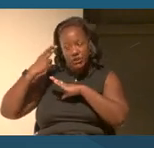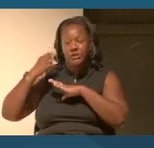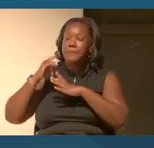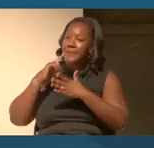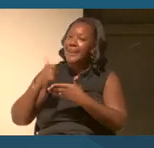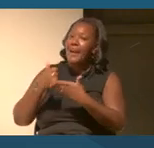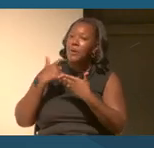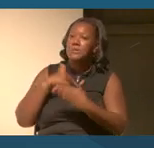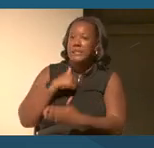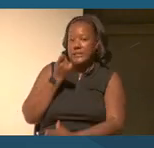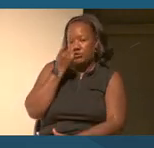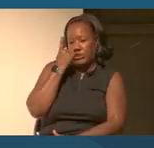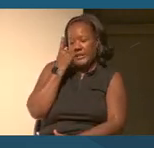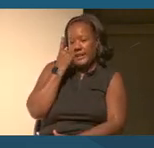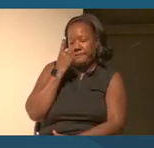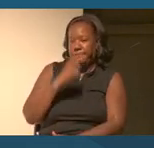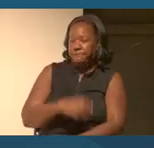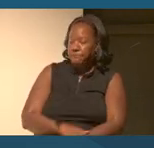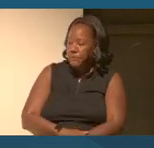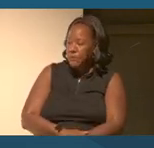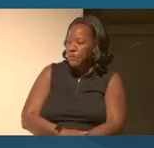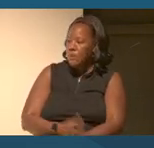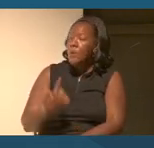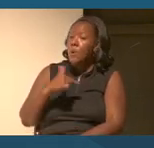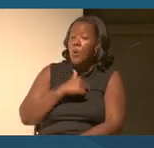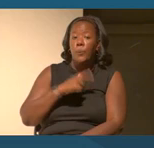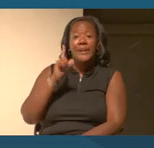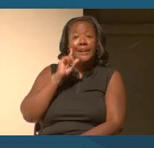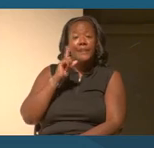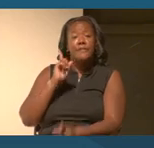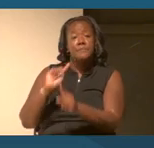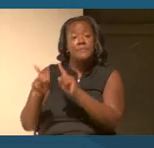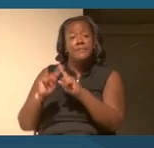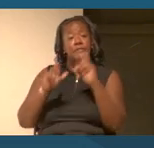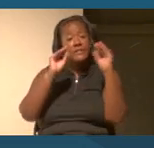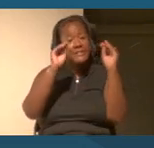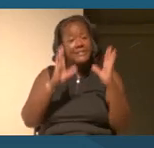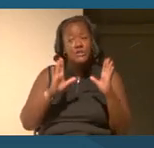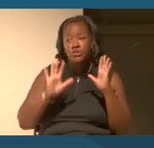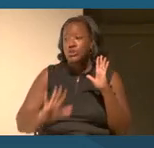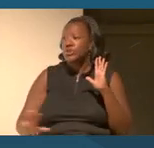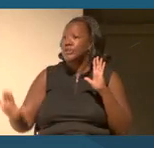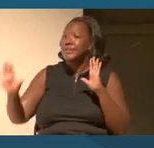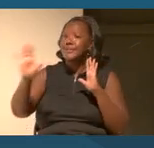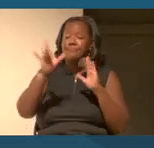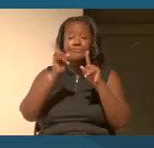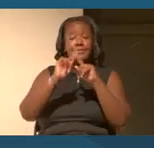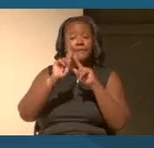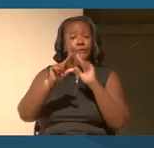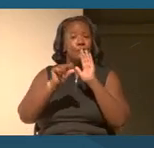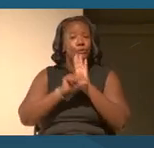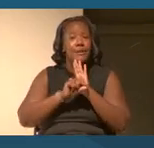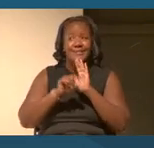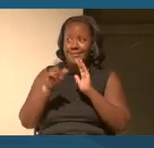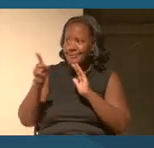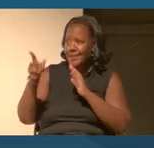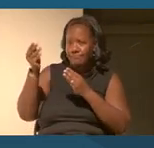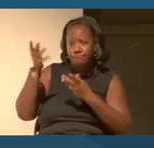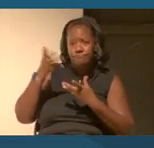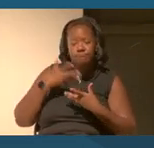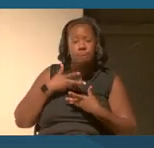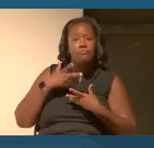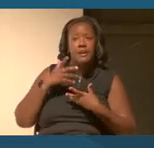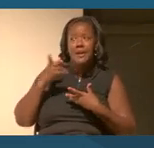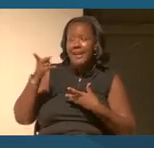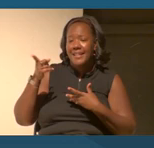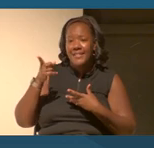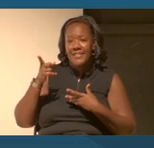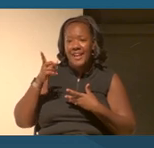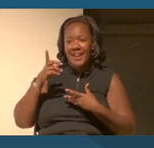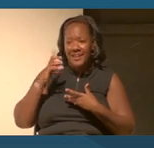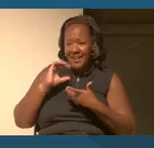And we hear from teachers on all levels on how the various modes in which that's being